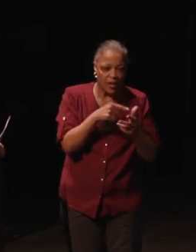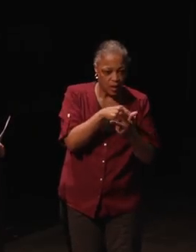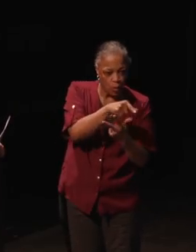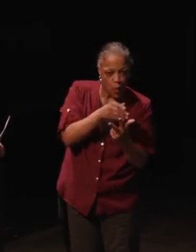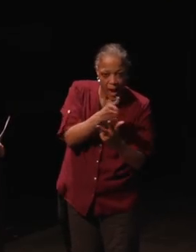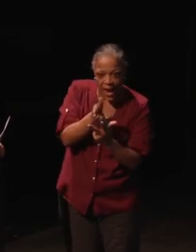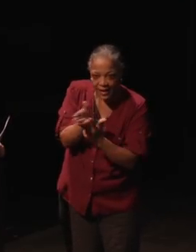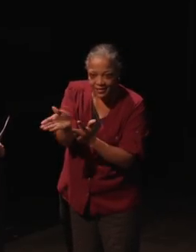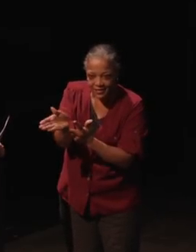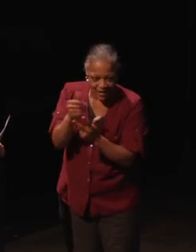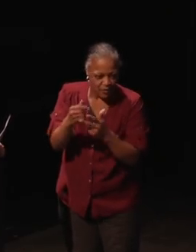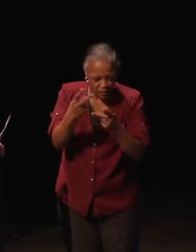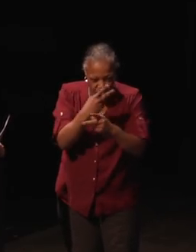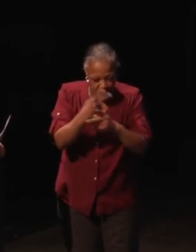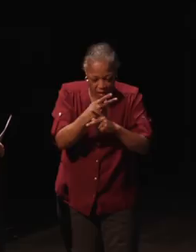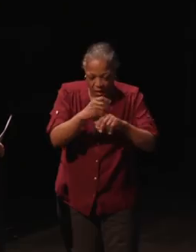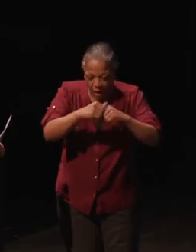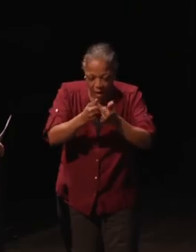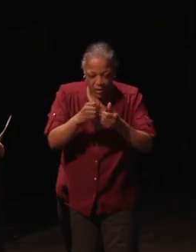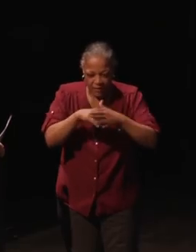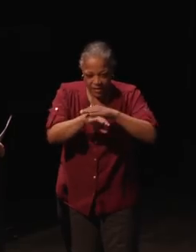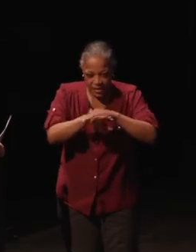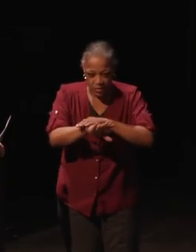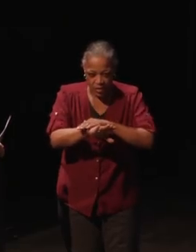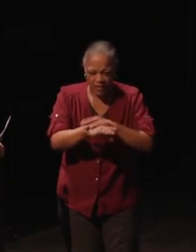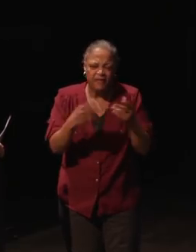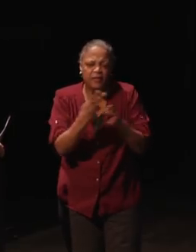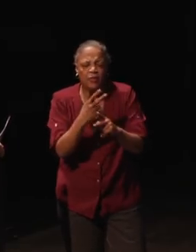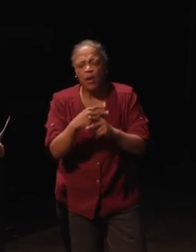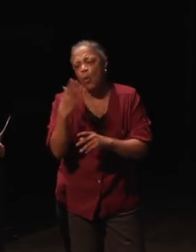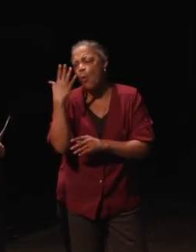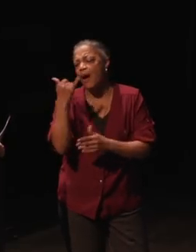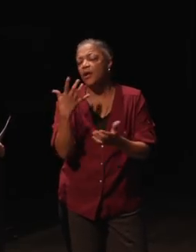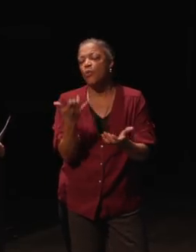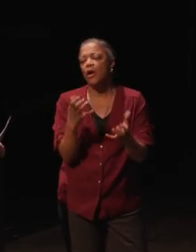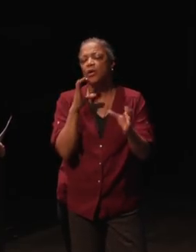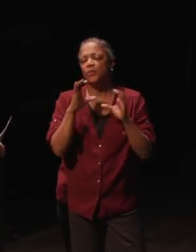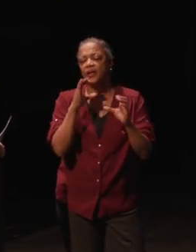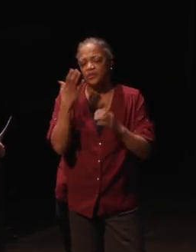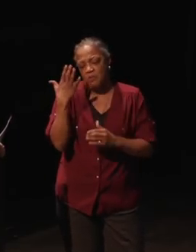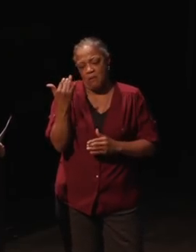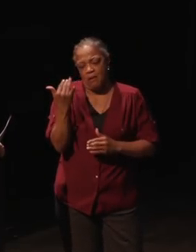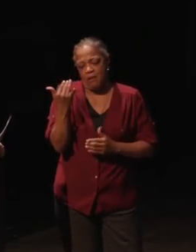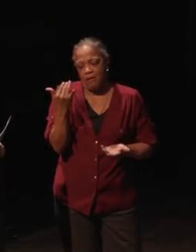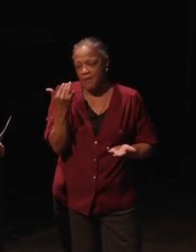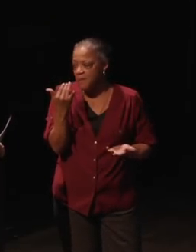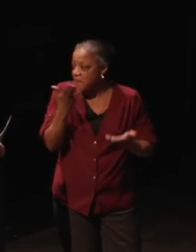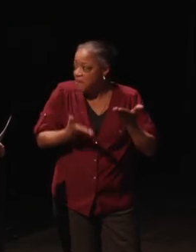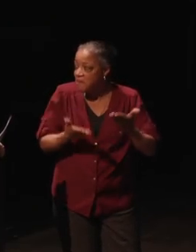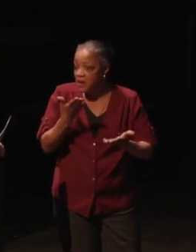So, if you think about why you would want communication, maybe you're trying to